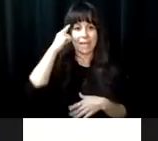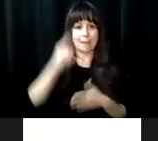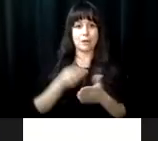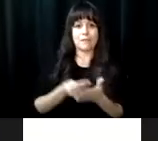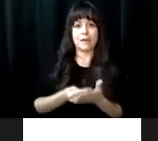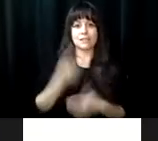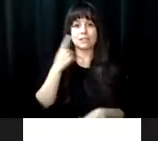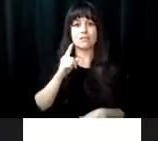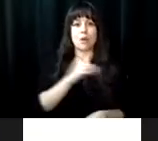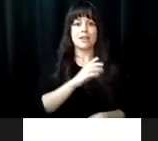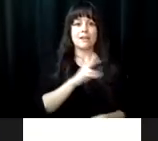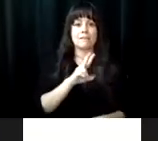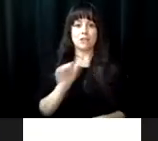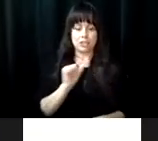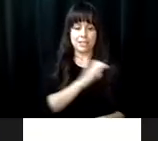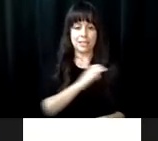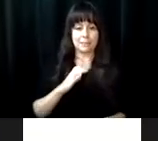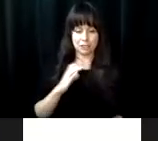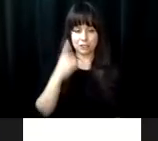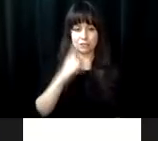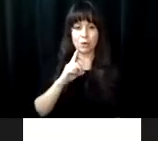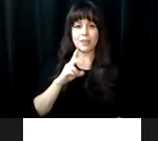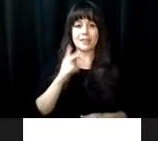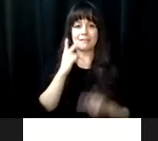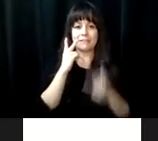1966 the General Assembly of Virginia appropriated $20,000 in